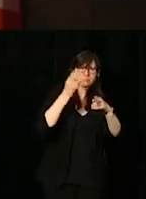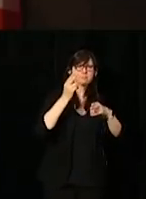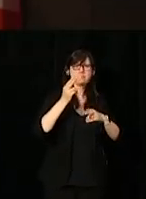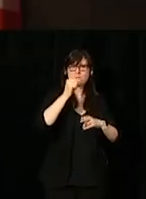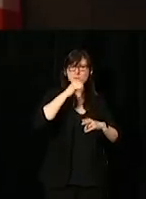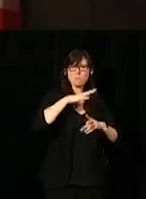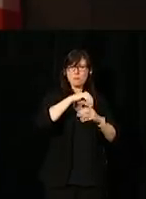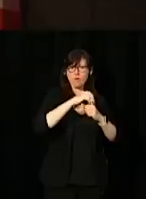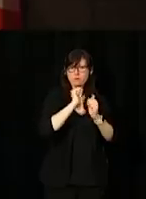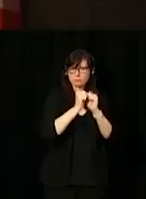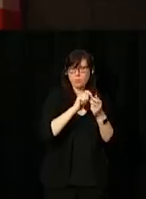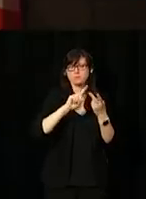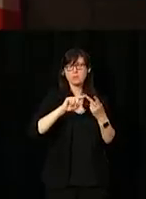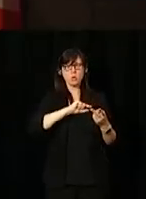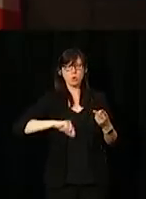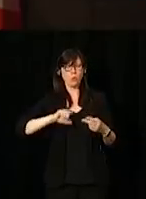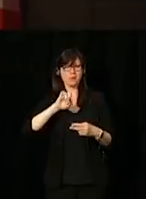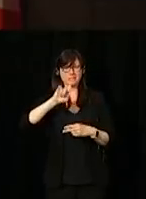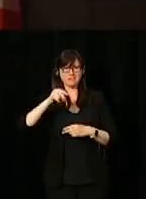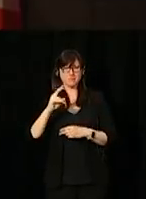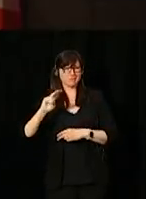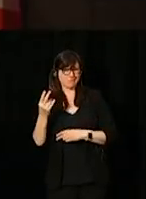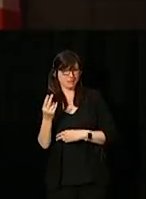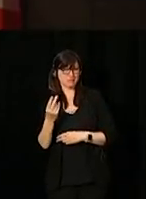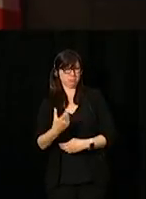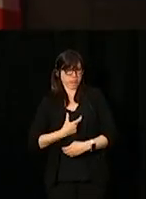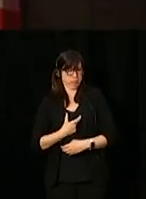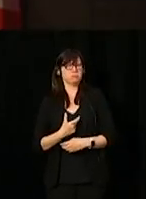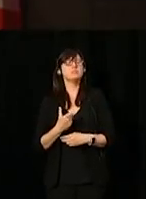Received a Queen Elizabeth the second diamond jubilee medal in 2012